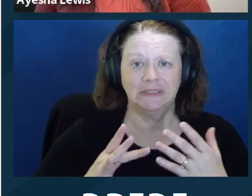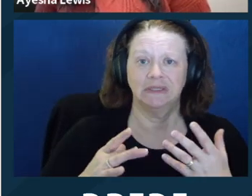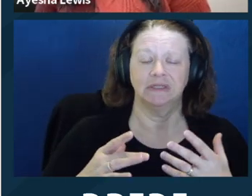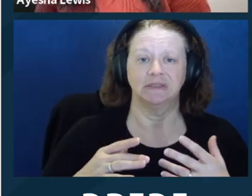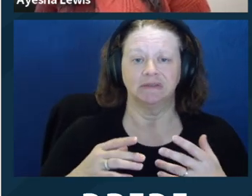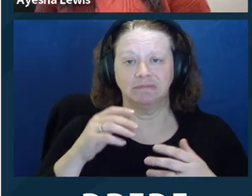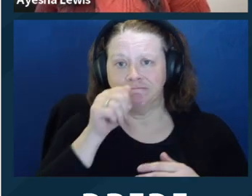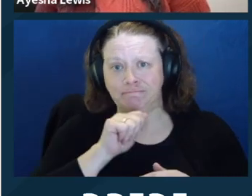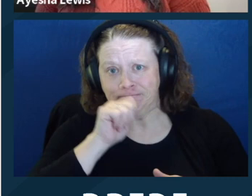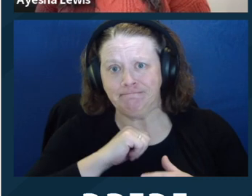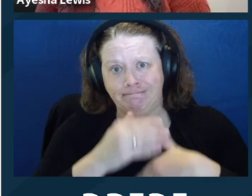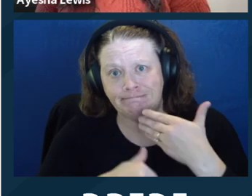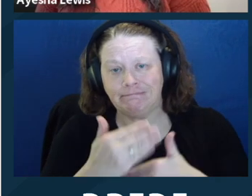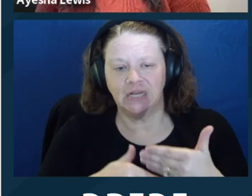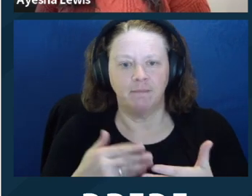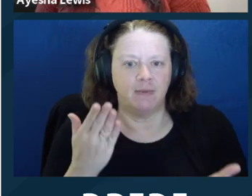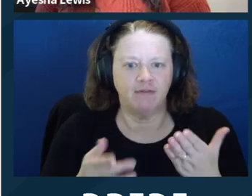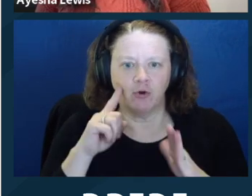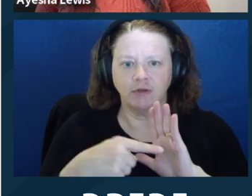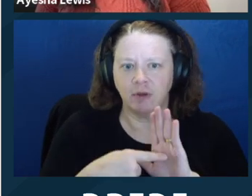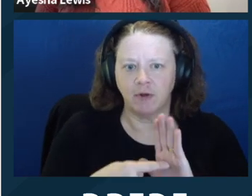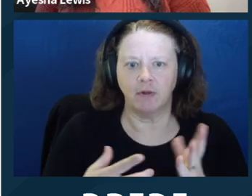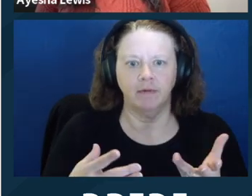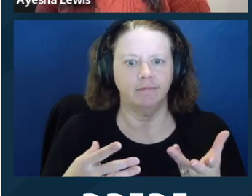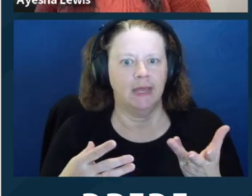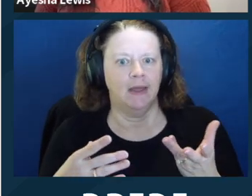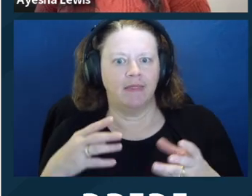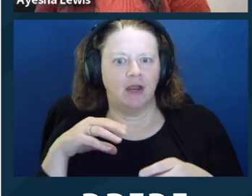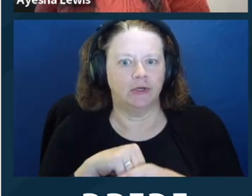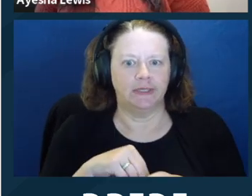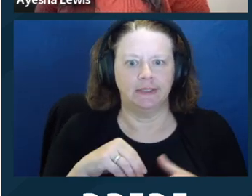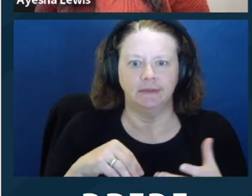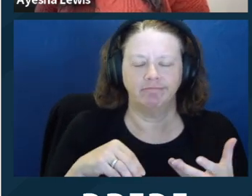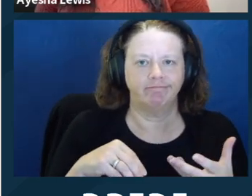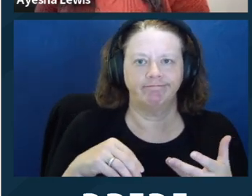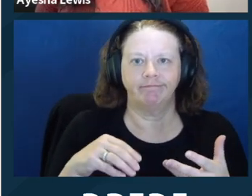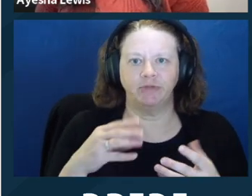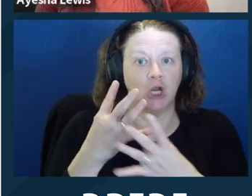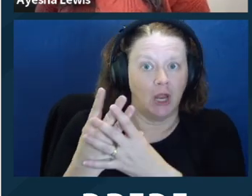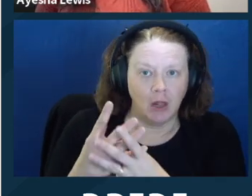It's particularly helpful for clients who are children and who you can expect might